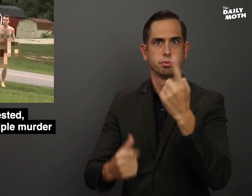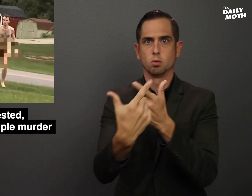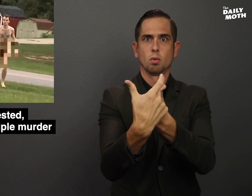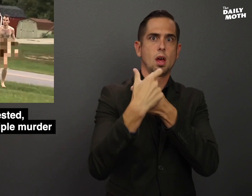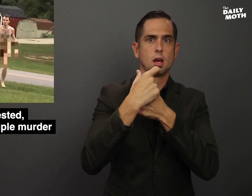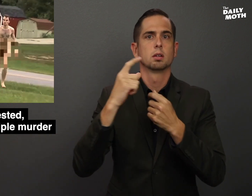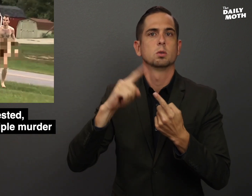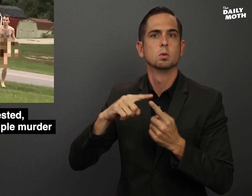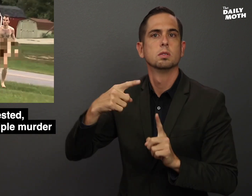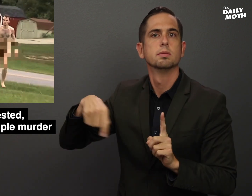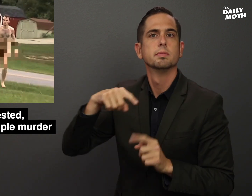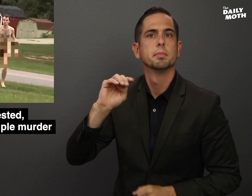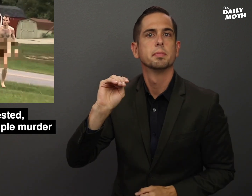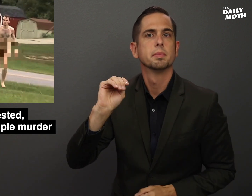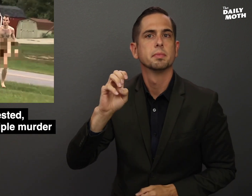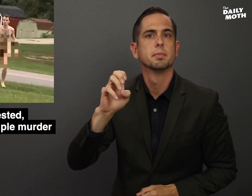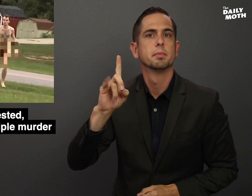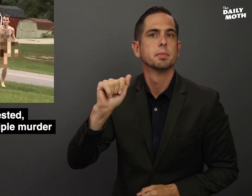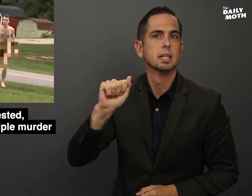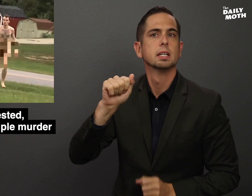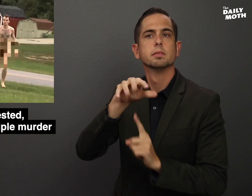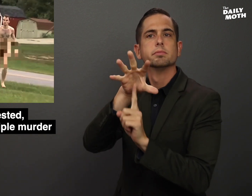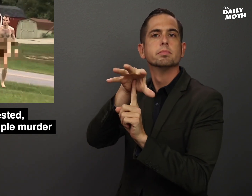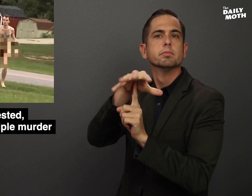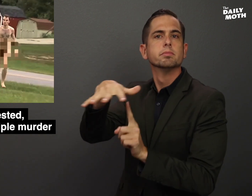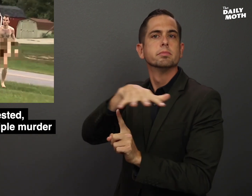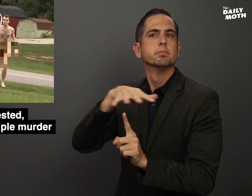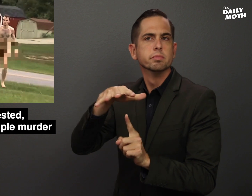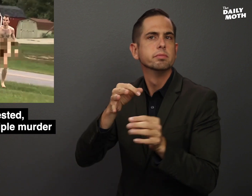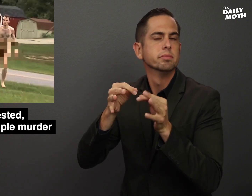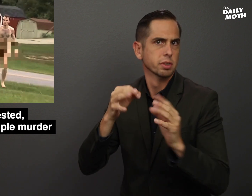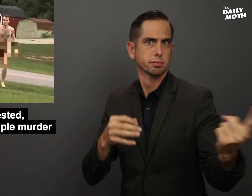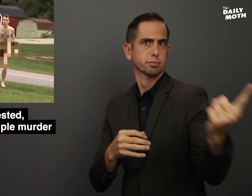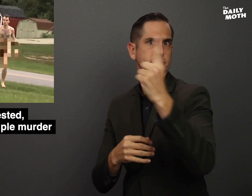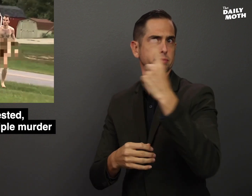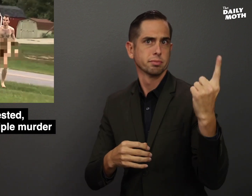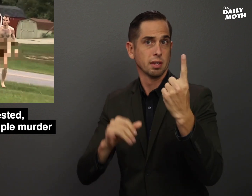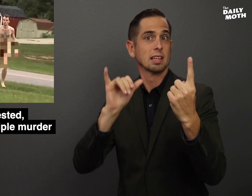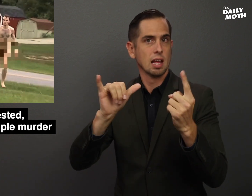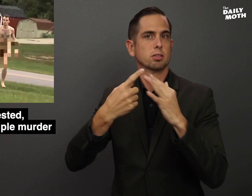running towards a media staging area,